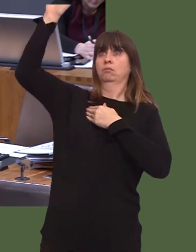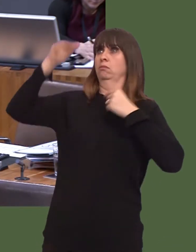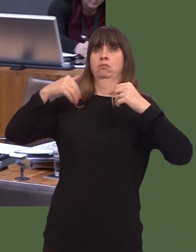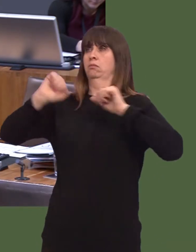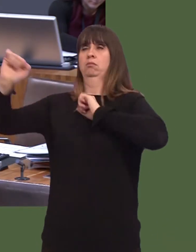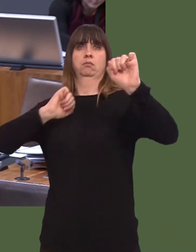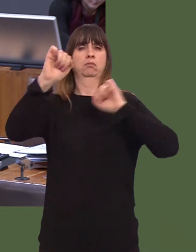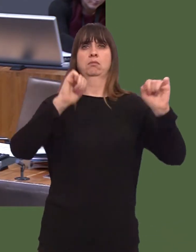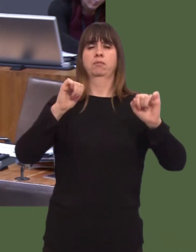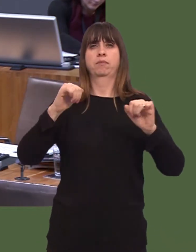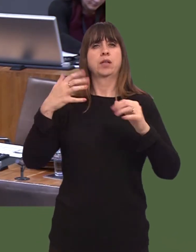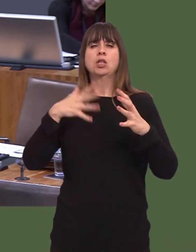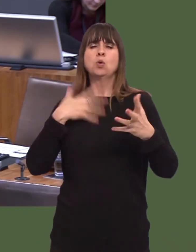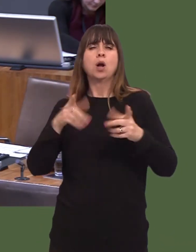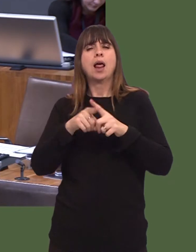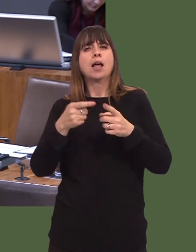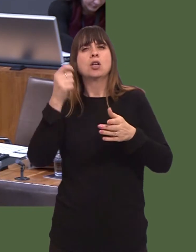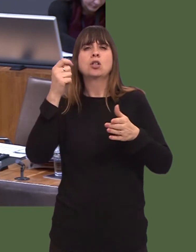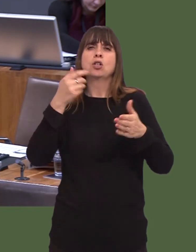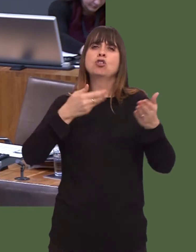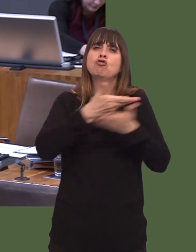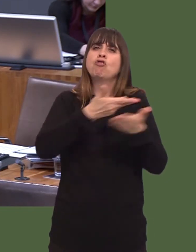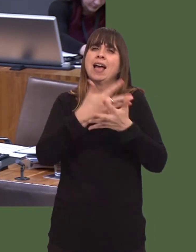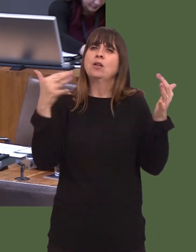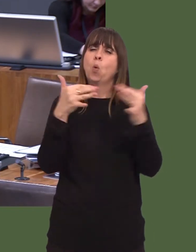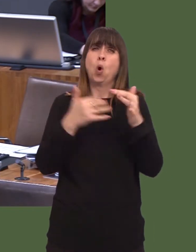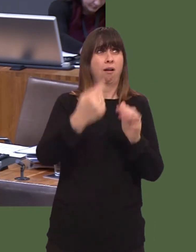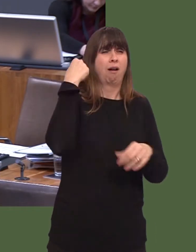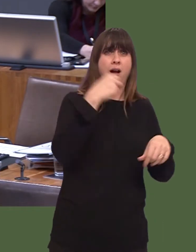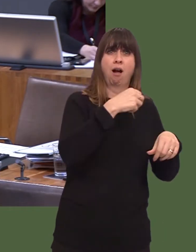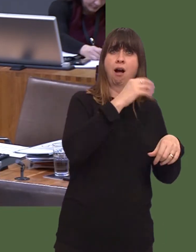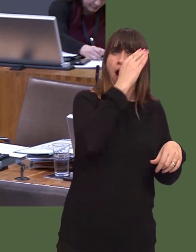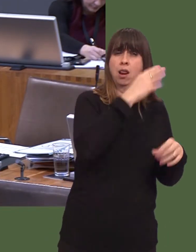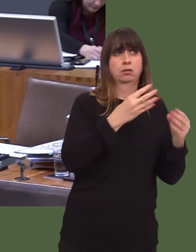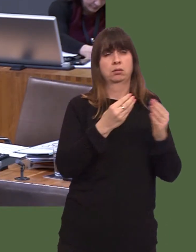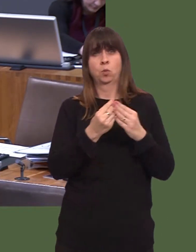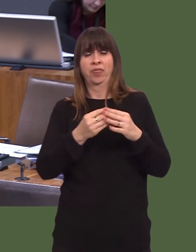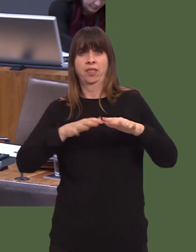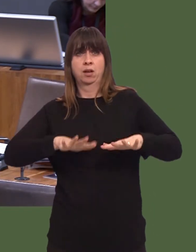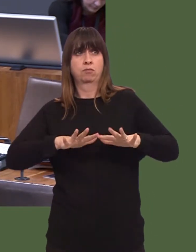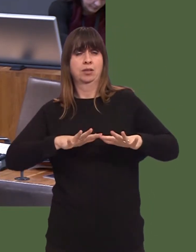I think thatís perfectly possible. There was a trade law between Ireland and the UK in the 1930s. Itís in no-oneís interest for that to happen.